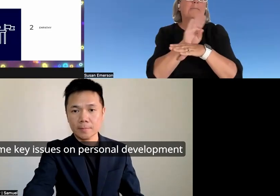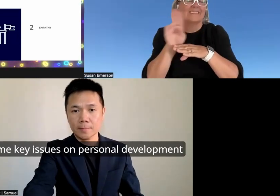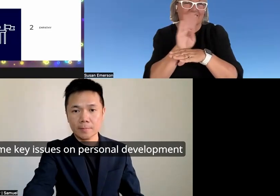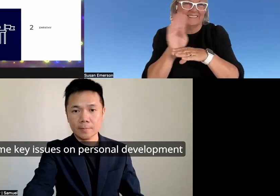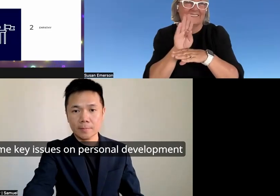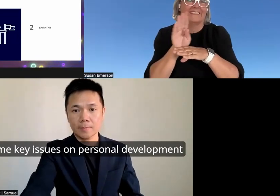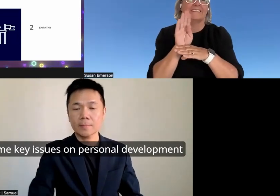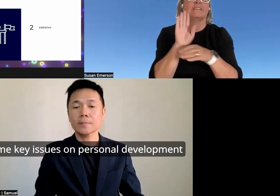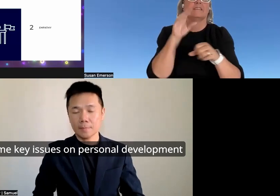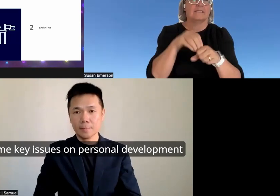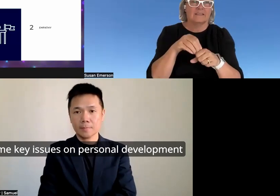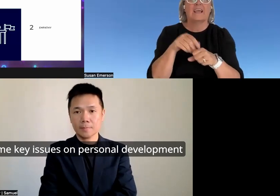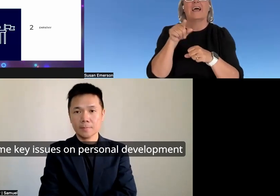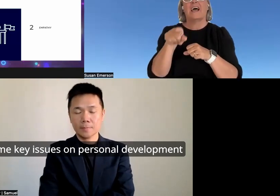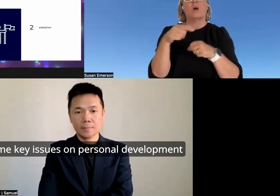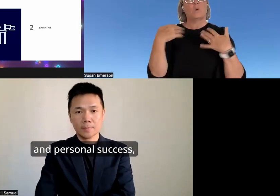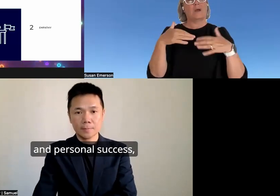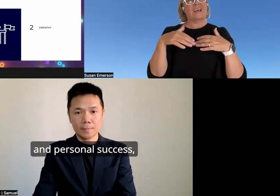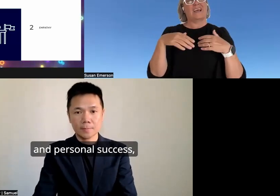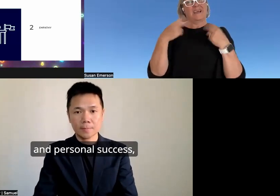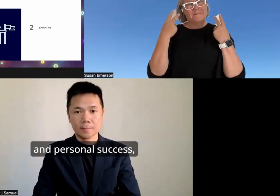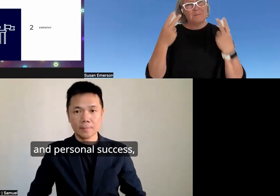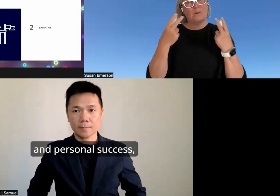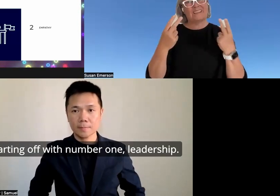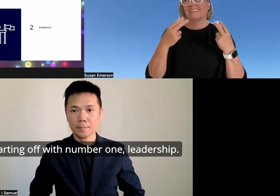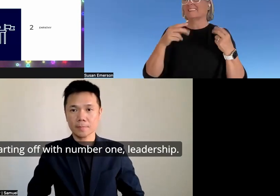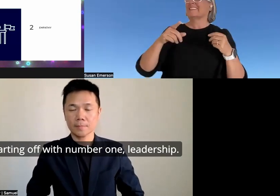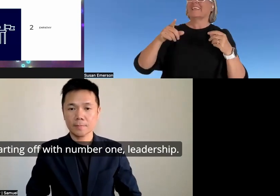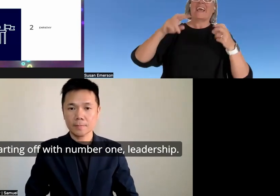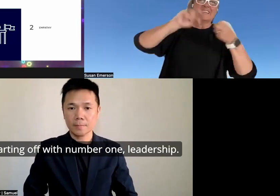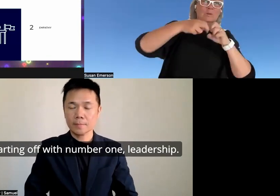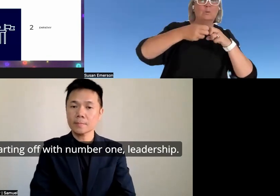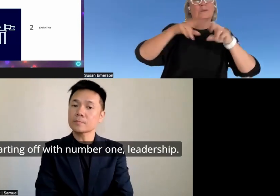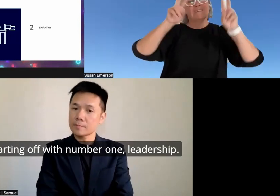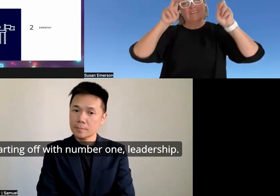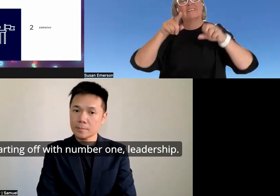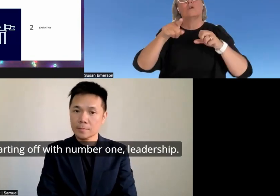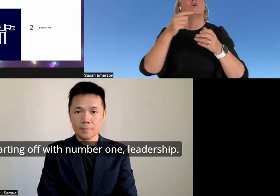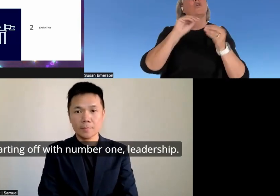key issues on personal development and personal success starting off with number one leadership